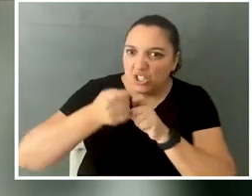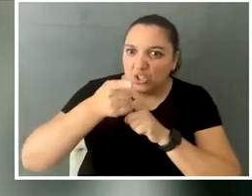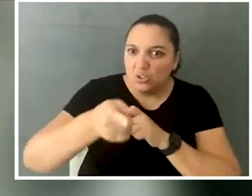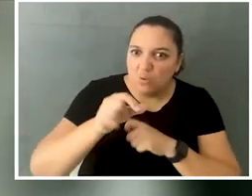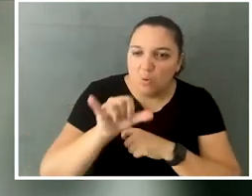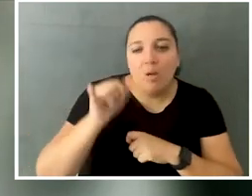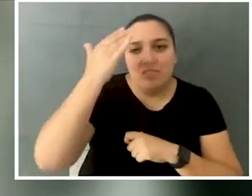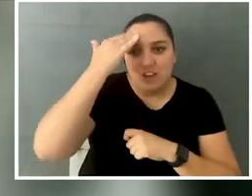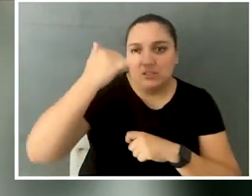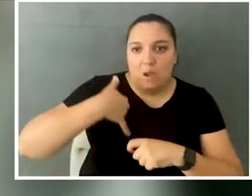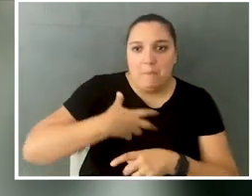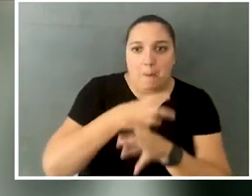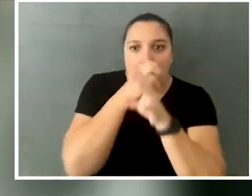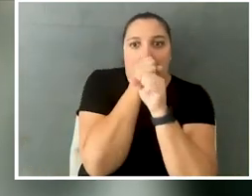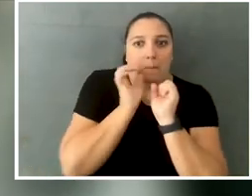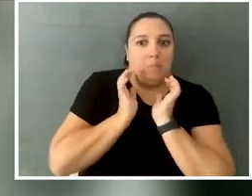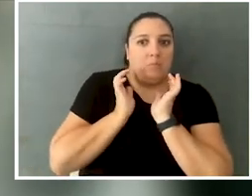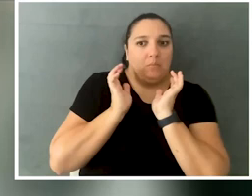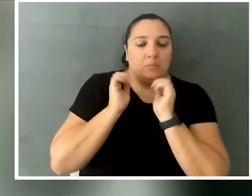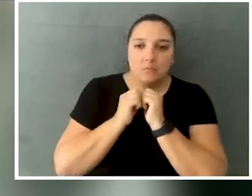I am not going to come forward and say anything."